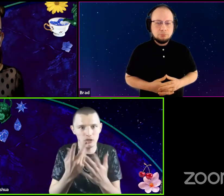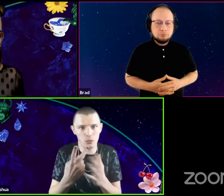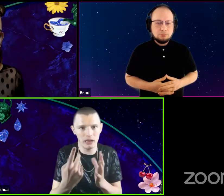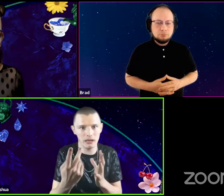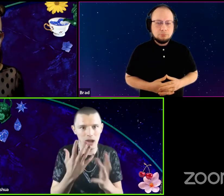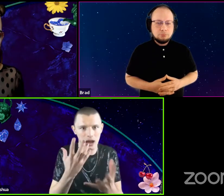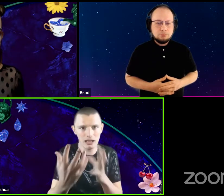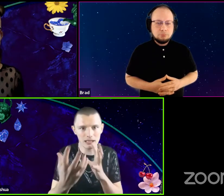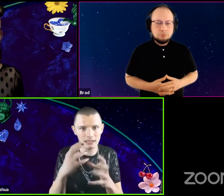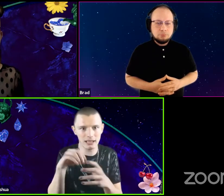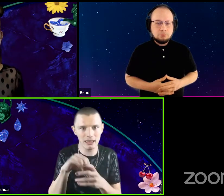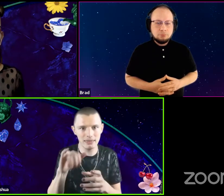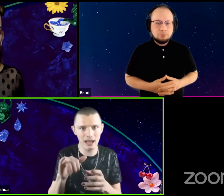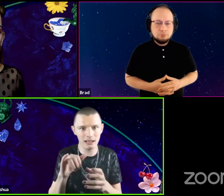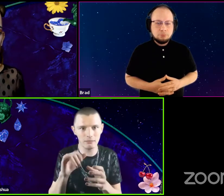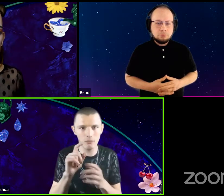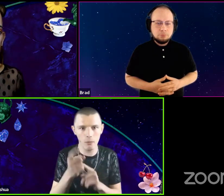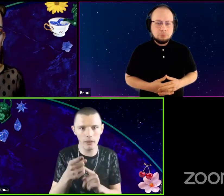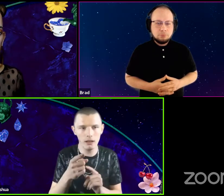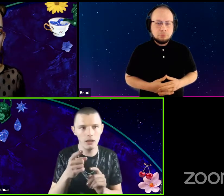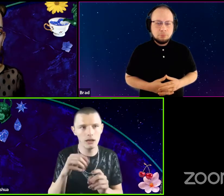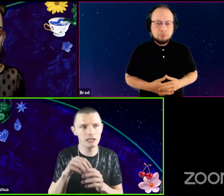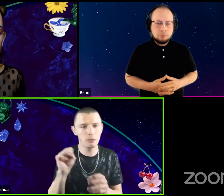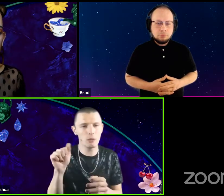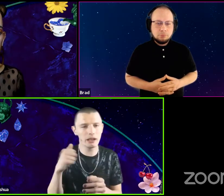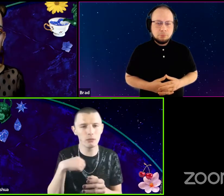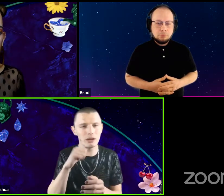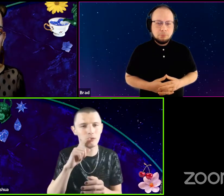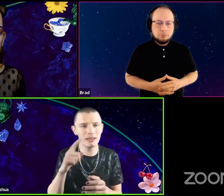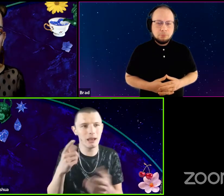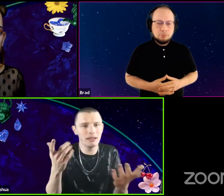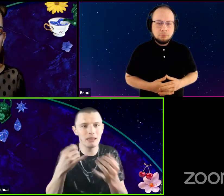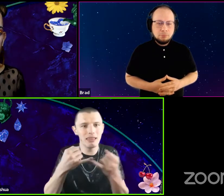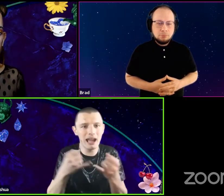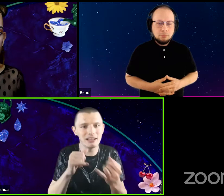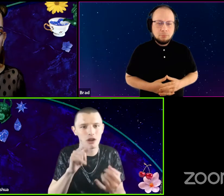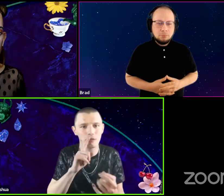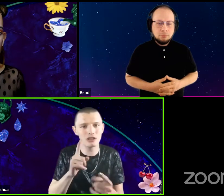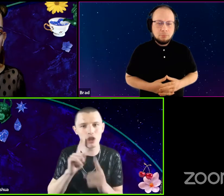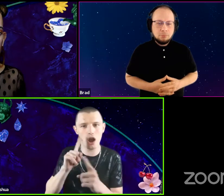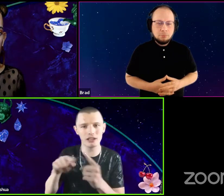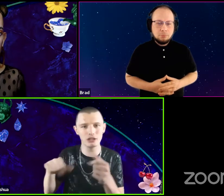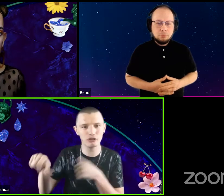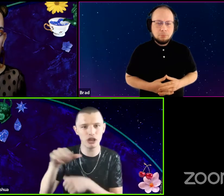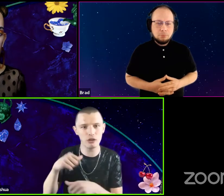between us in that moment. In Spring Awakening We didn't really, I mean the lines aren't really talking to each other